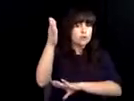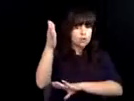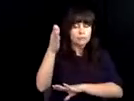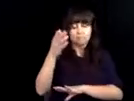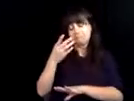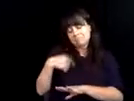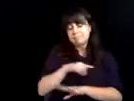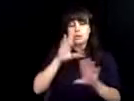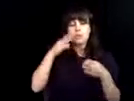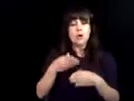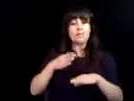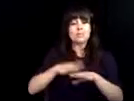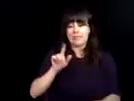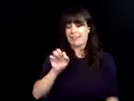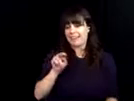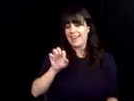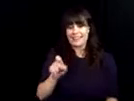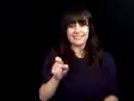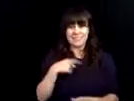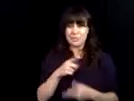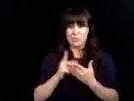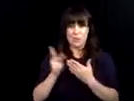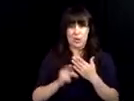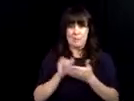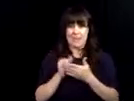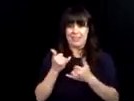cyber engineering is good but we want to get these kids ready for the